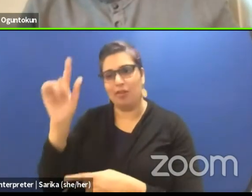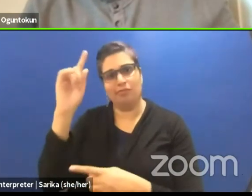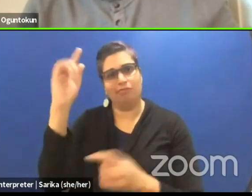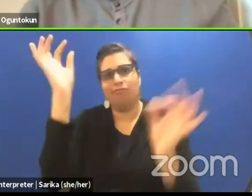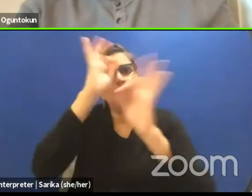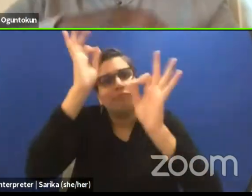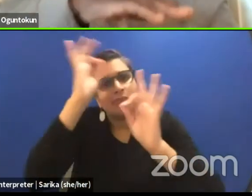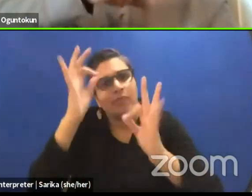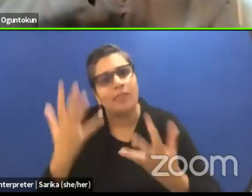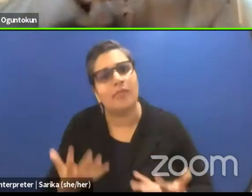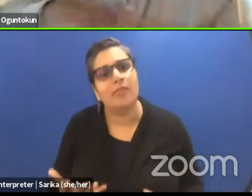You have to...